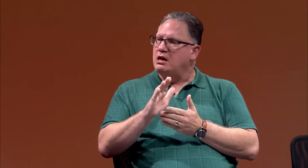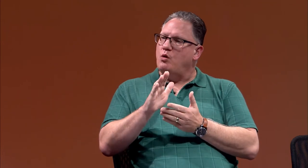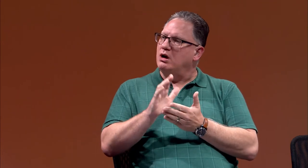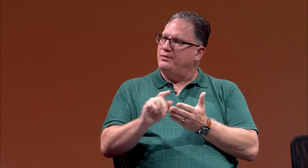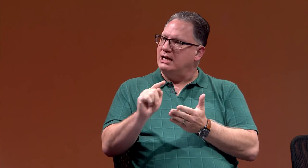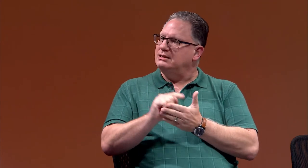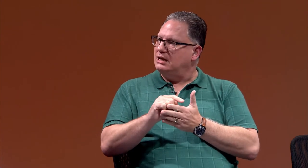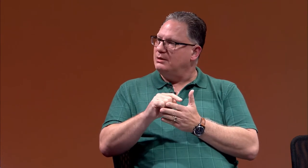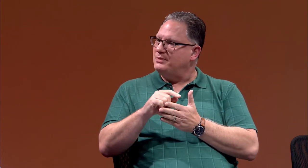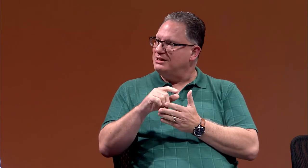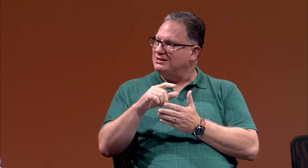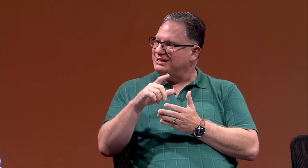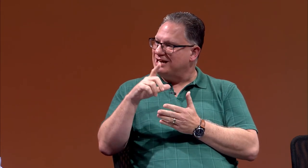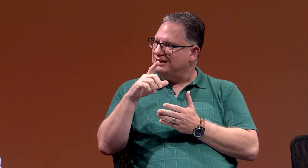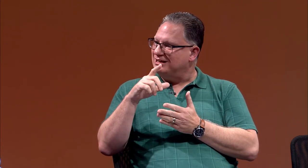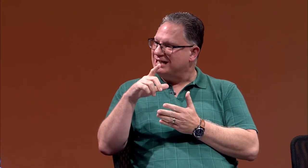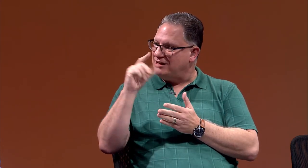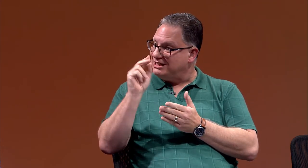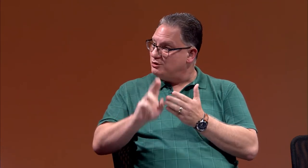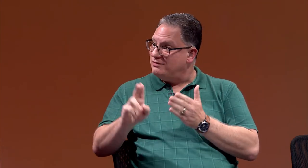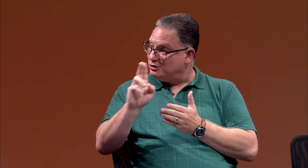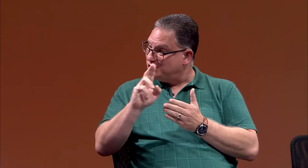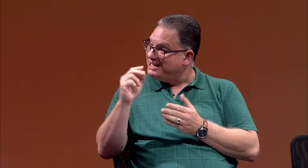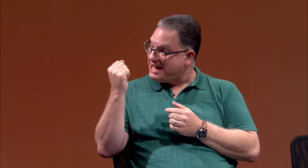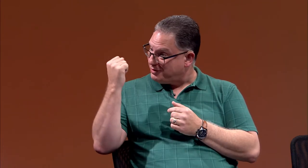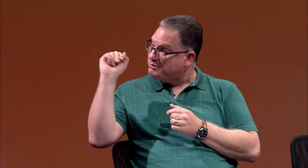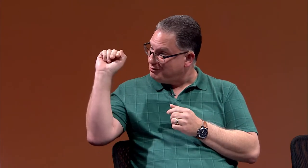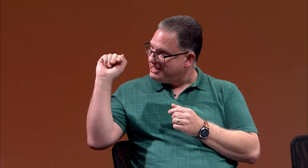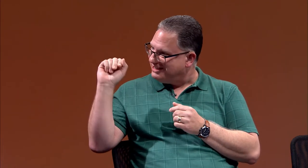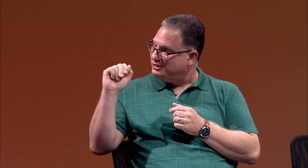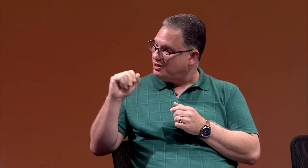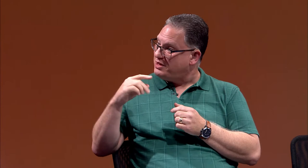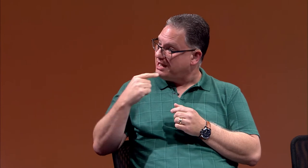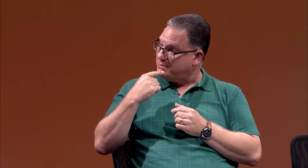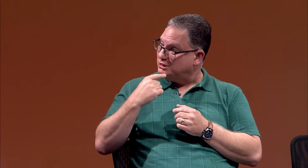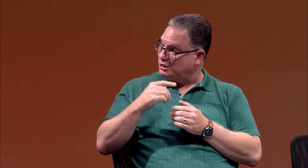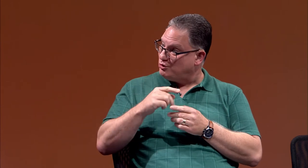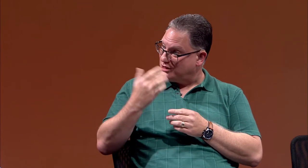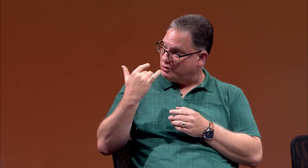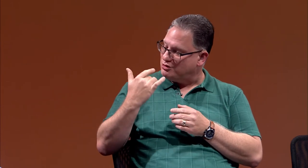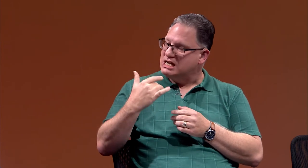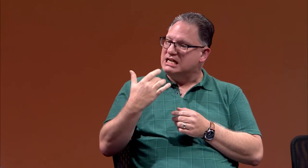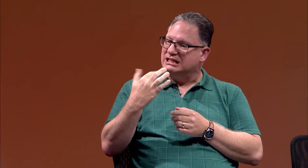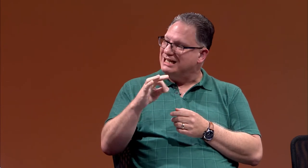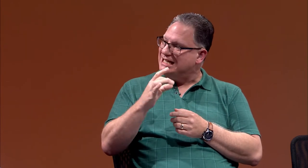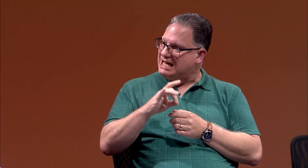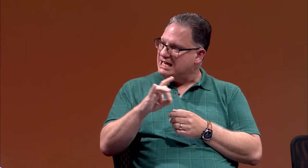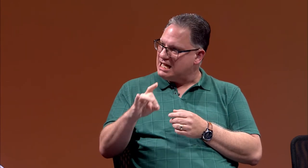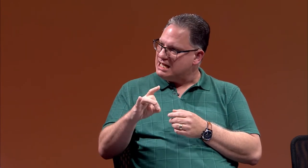Well, at that time, Gallaudet University had the protest that I mentioned earlier, in 1988.